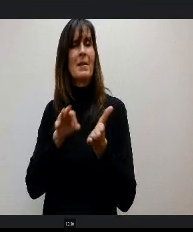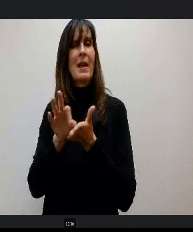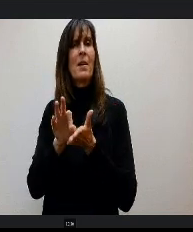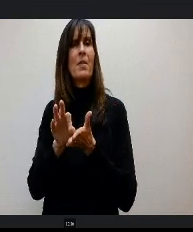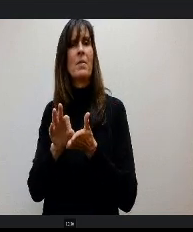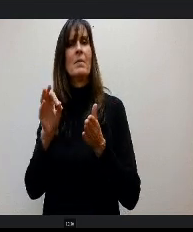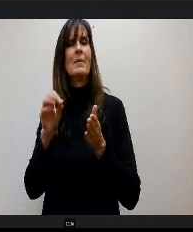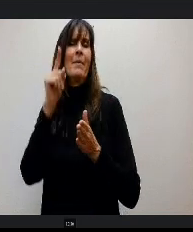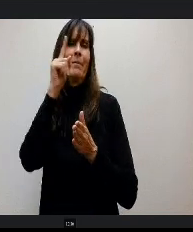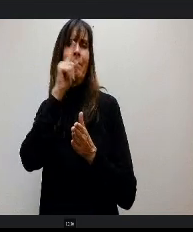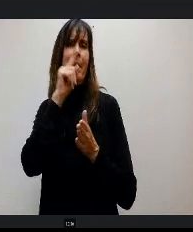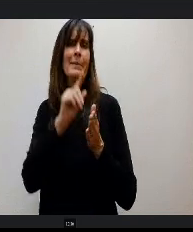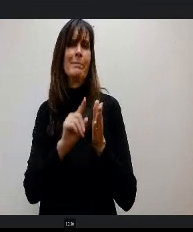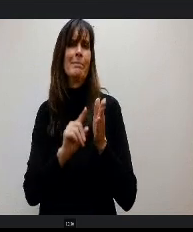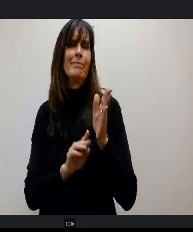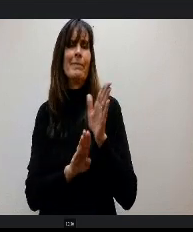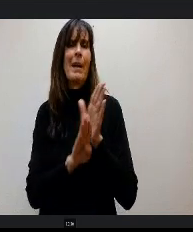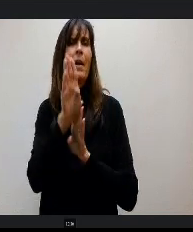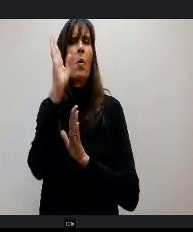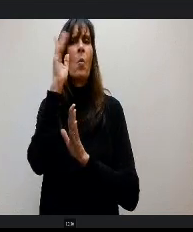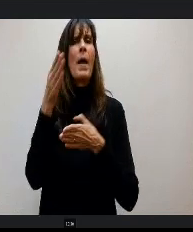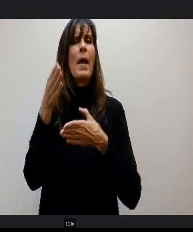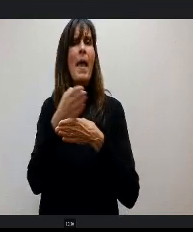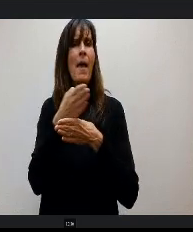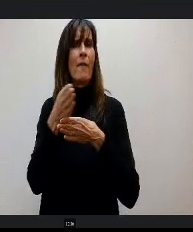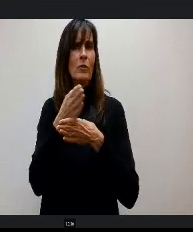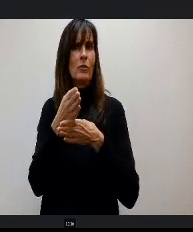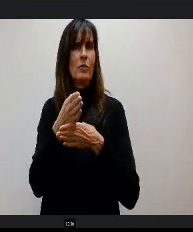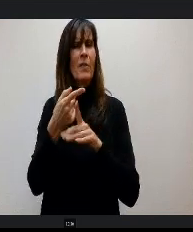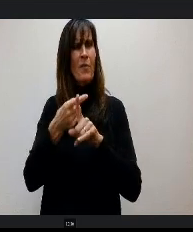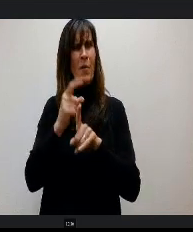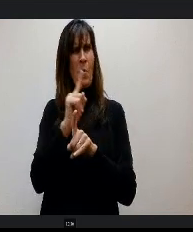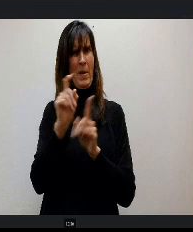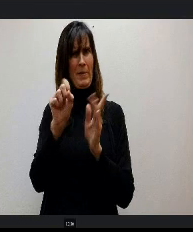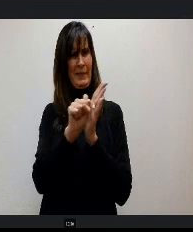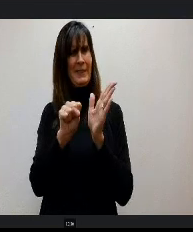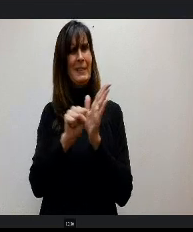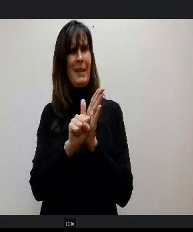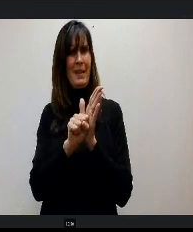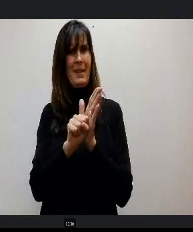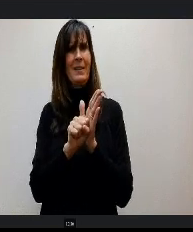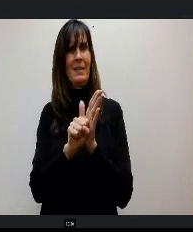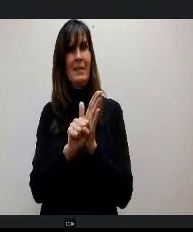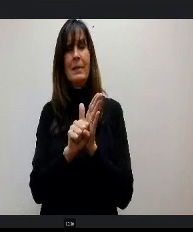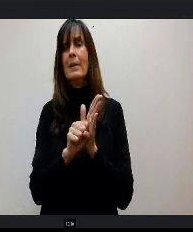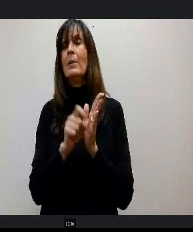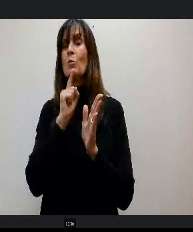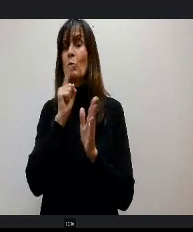averaging that is done at the state level it t is very difficult no matter the conversations